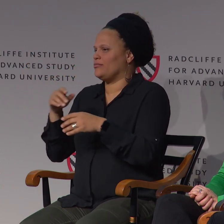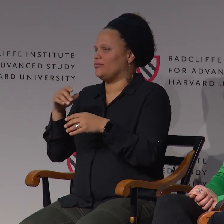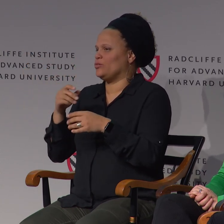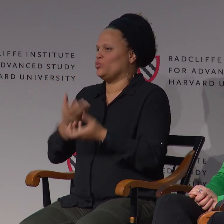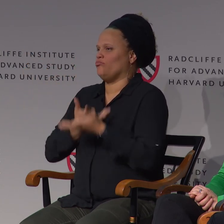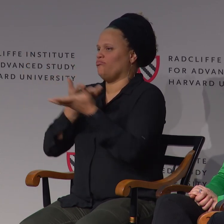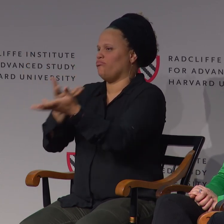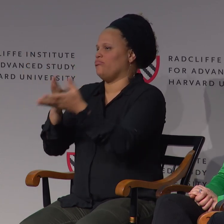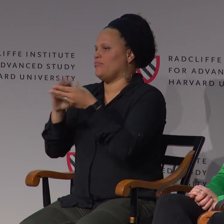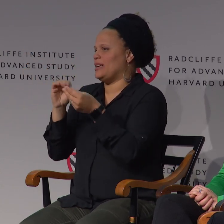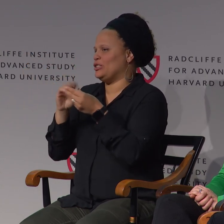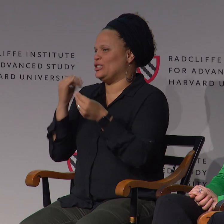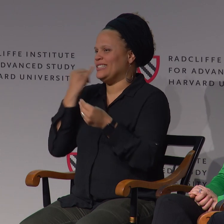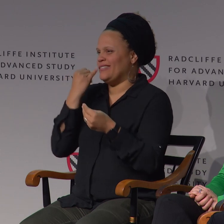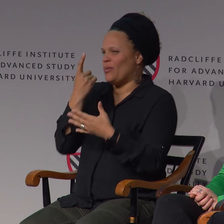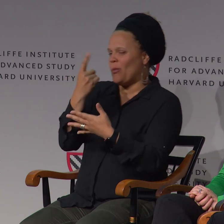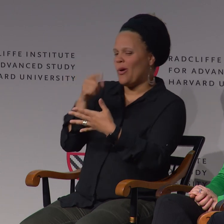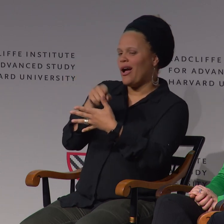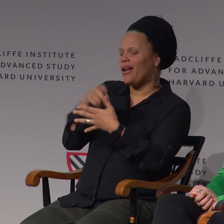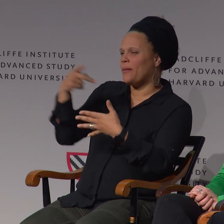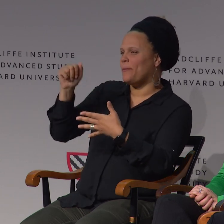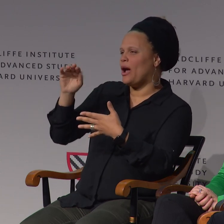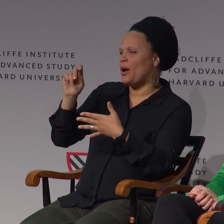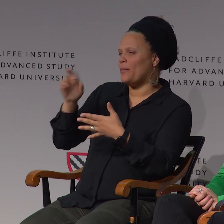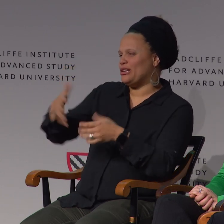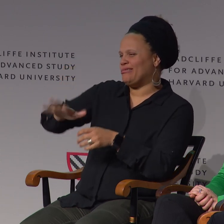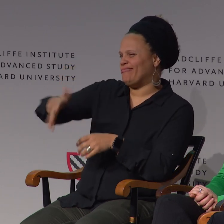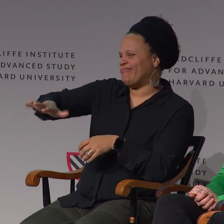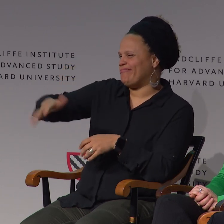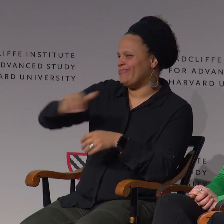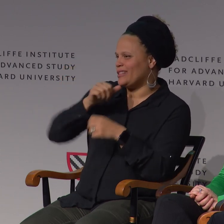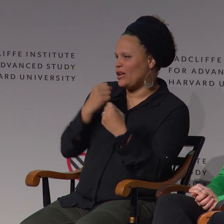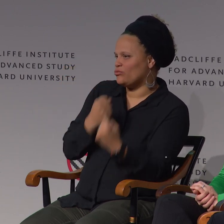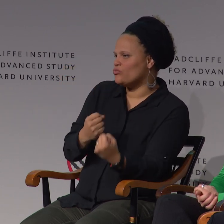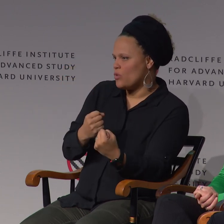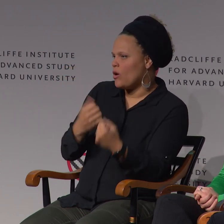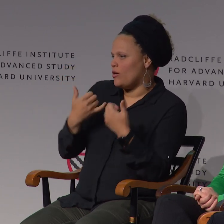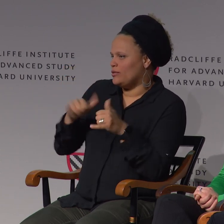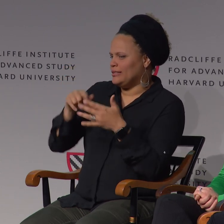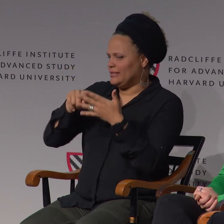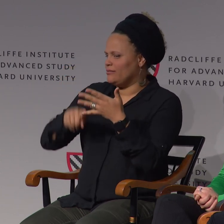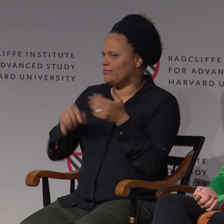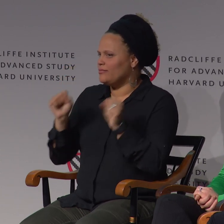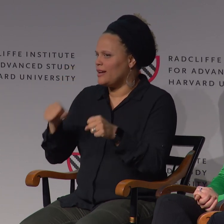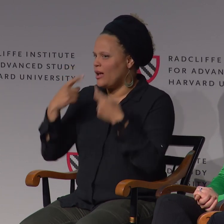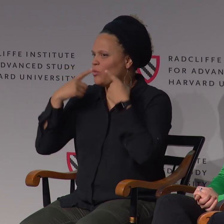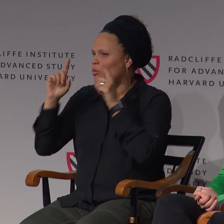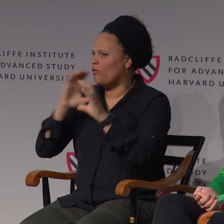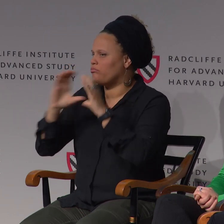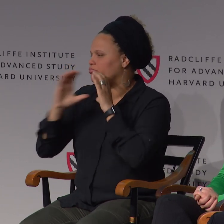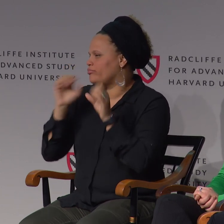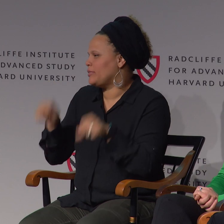in the spoken language. So, I guess, trying to convey that language. If you have a weakness in one of those parameters,